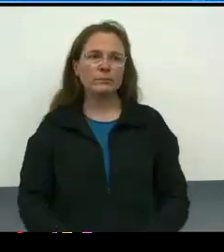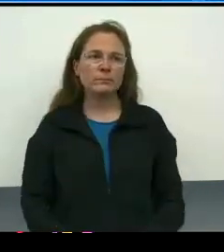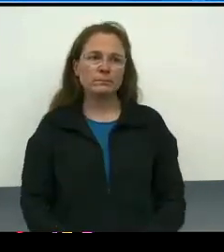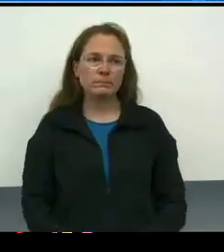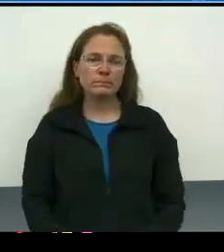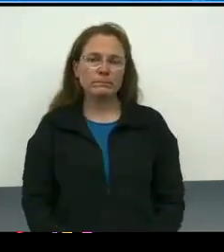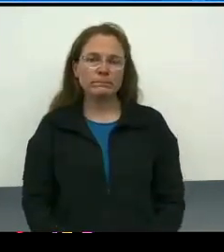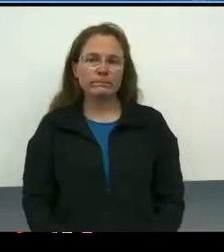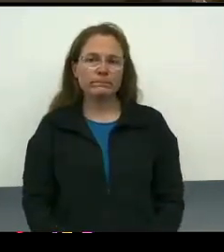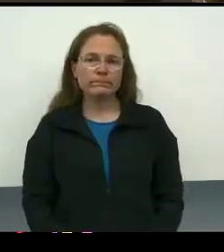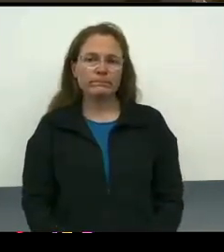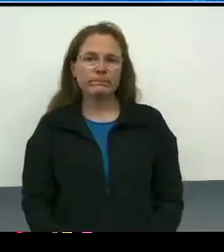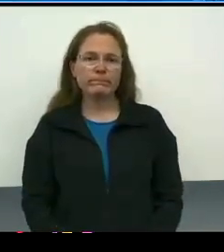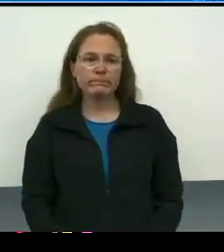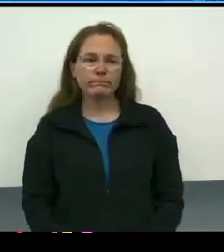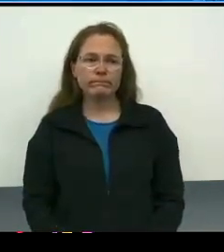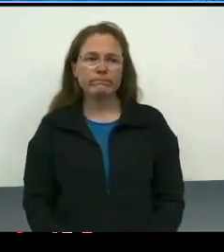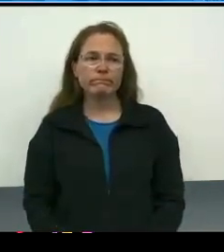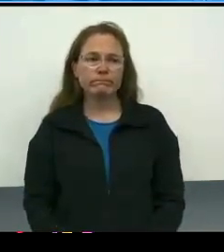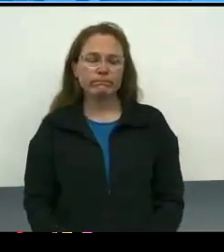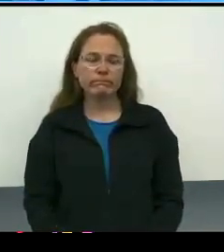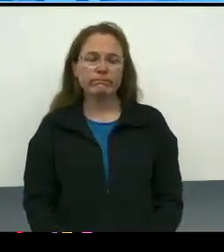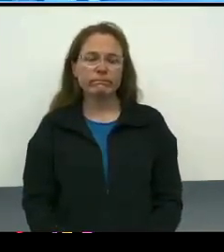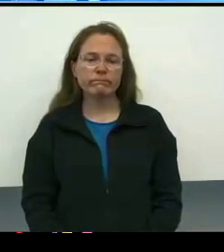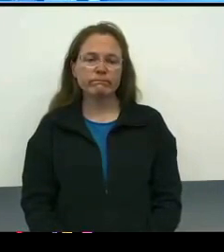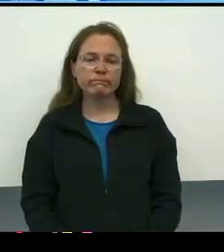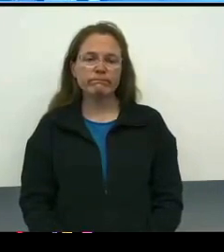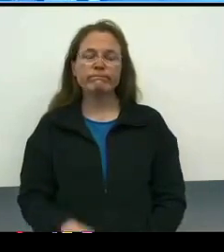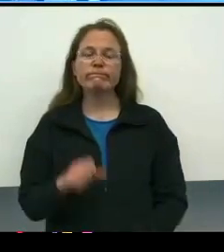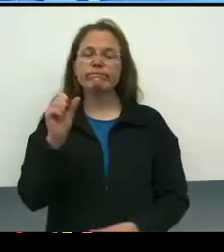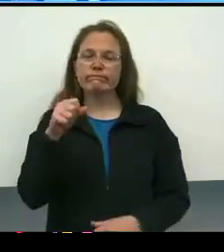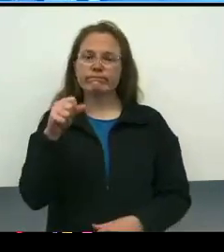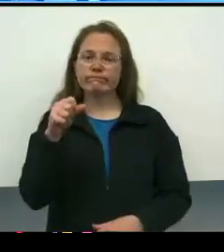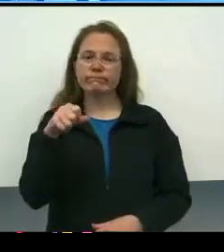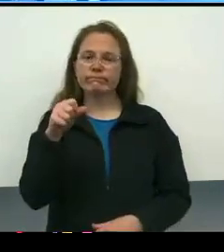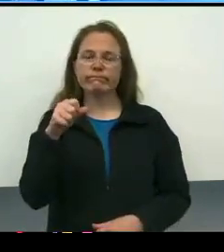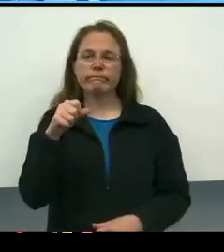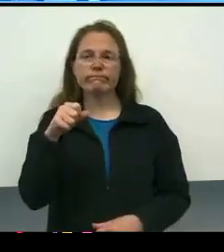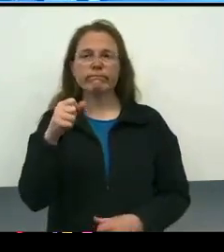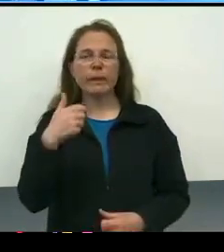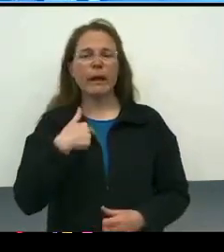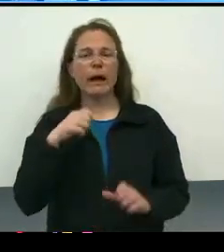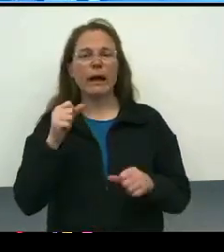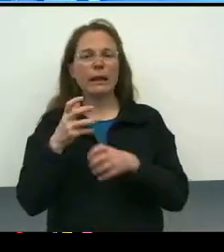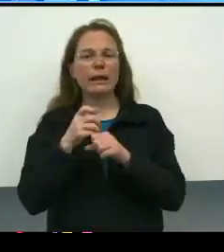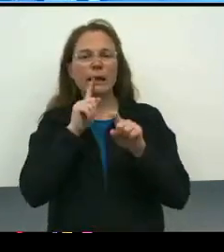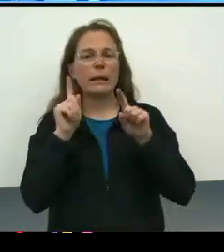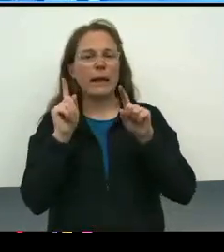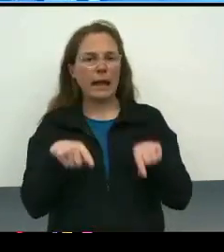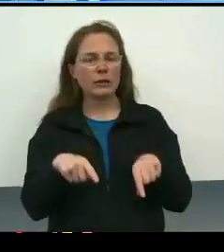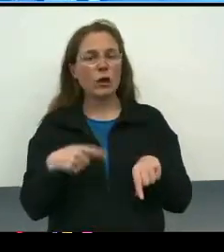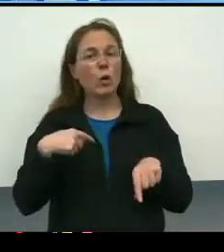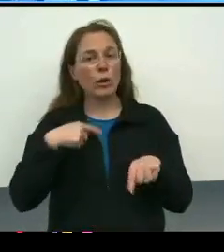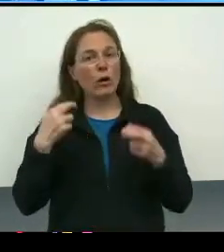Certainly I'll begin an answer and also point us back to our fourth question, which is where we're hoping for a continuous improvement.